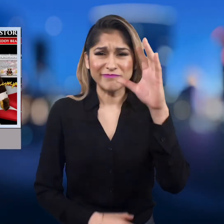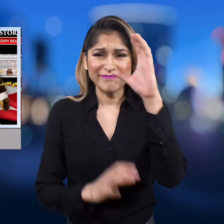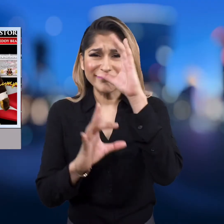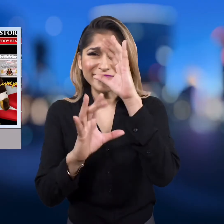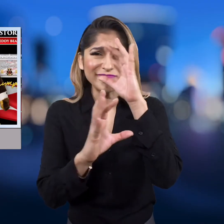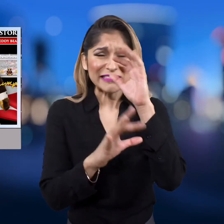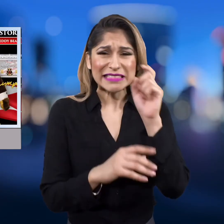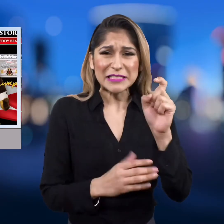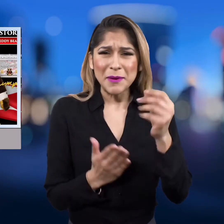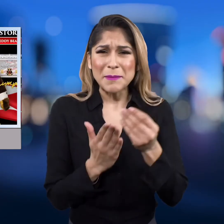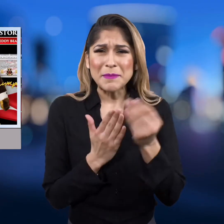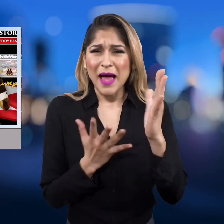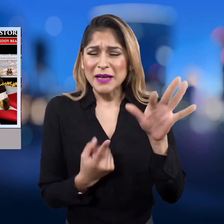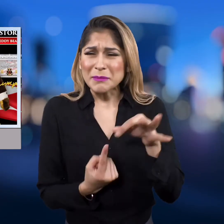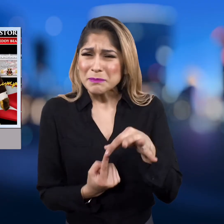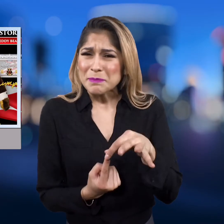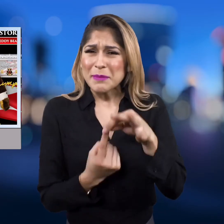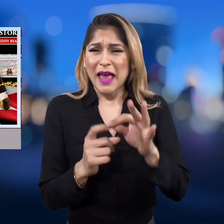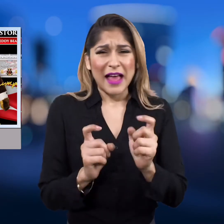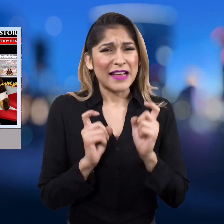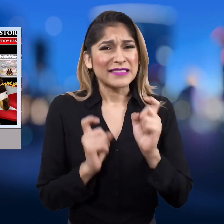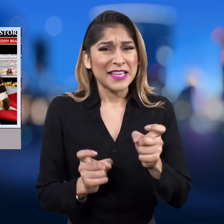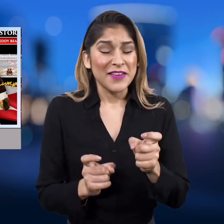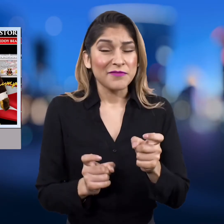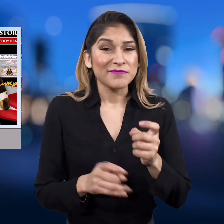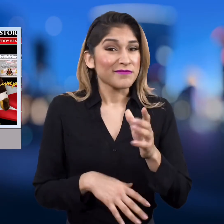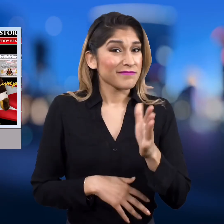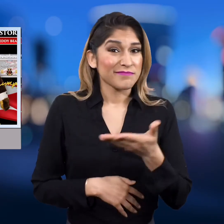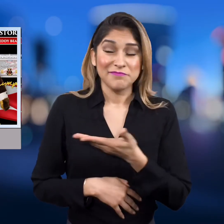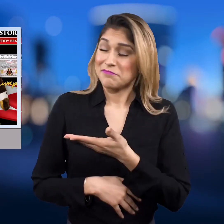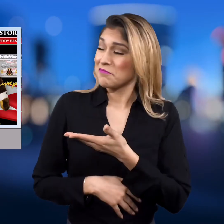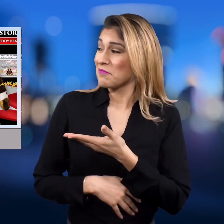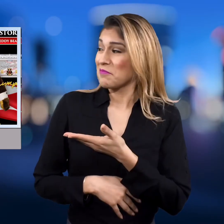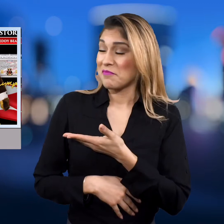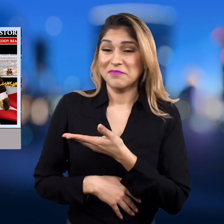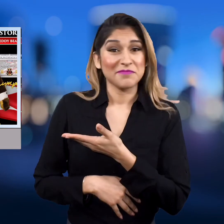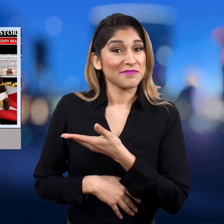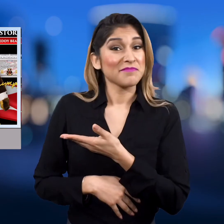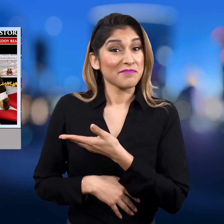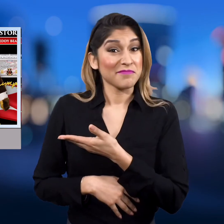If you're looking for a unique gift for someone -- how about this?